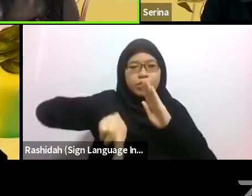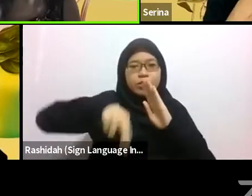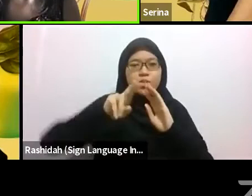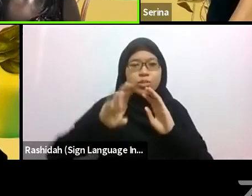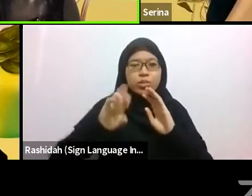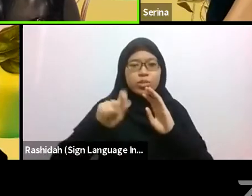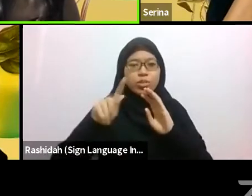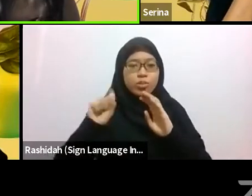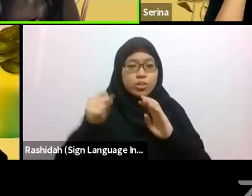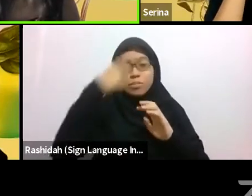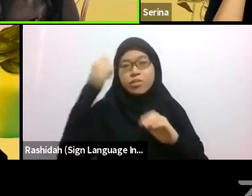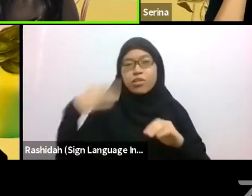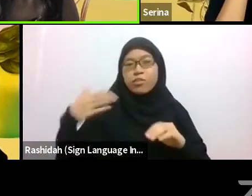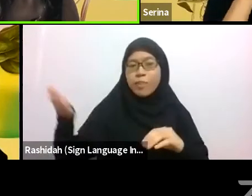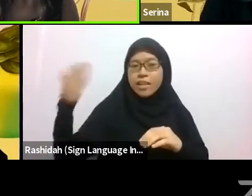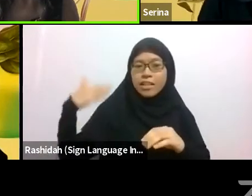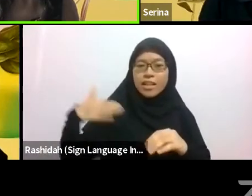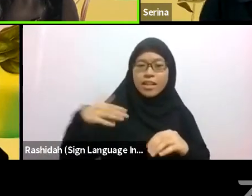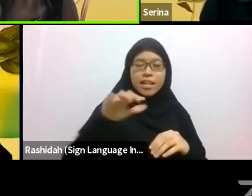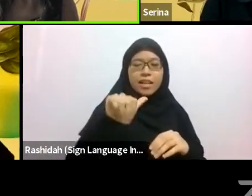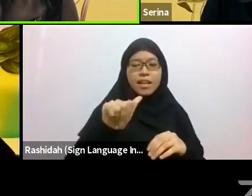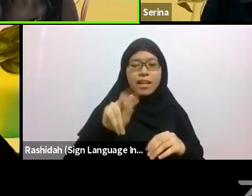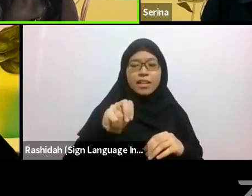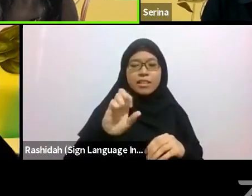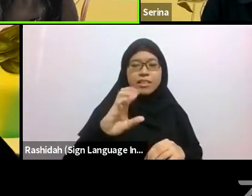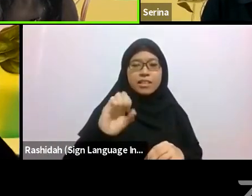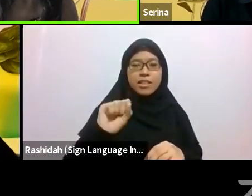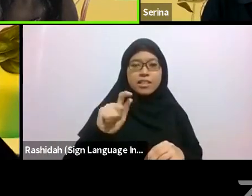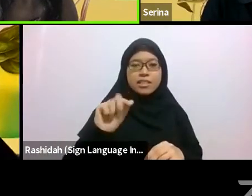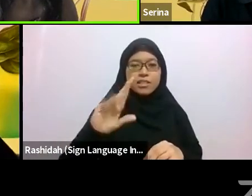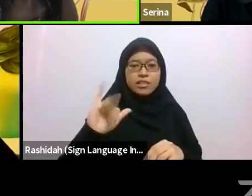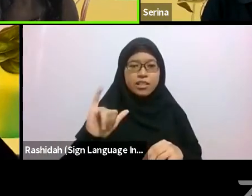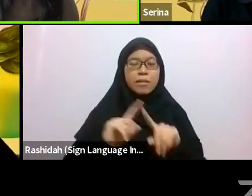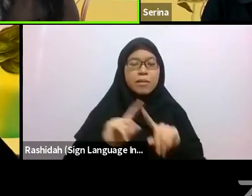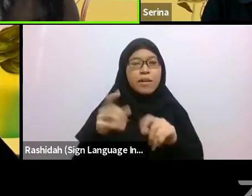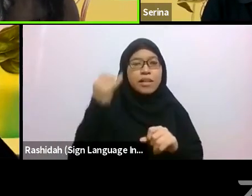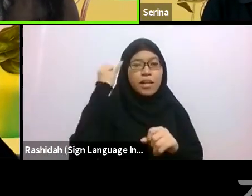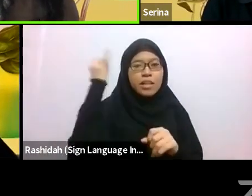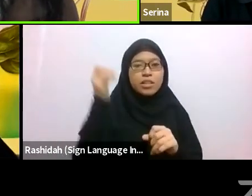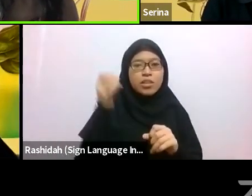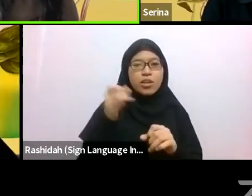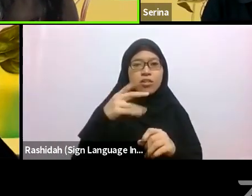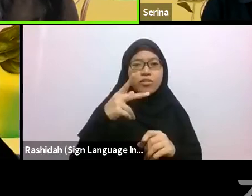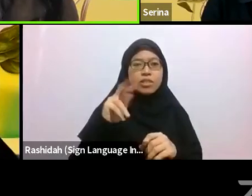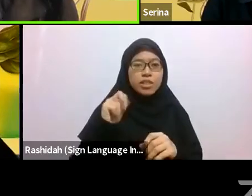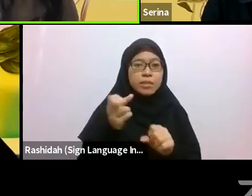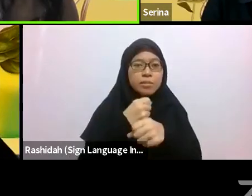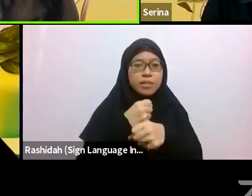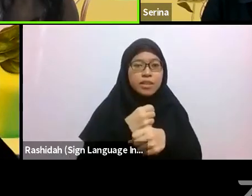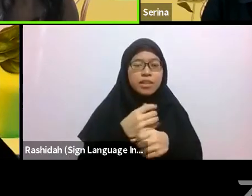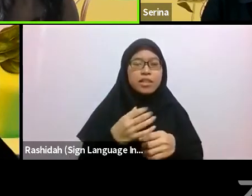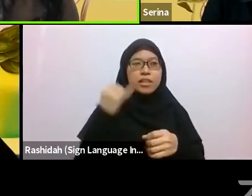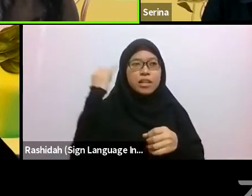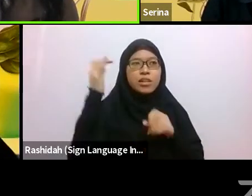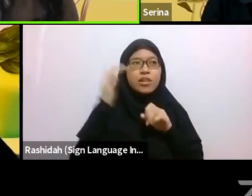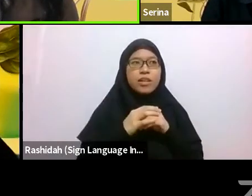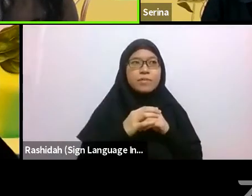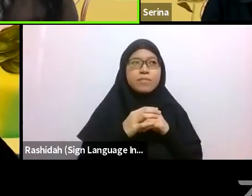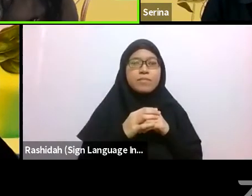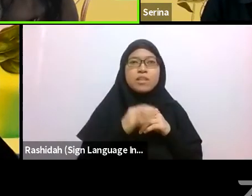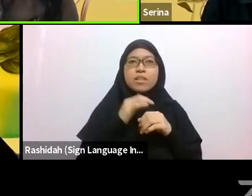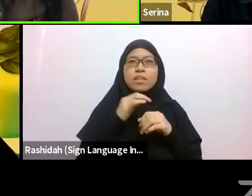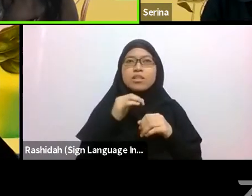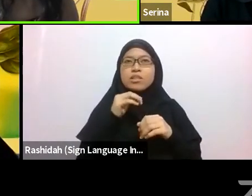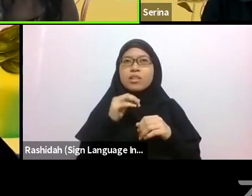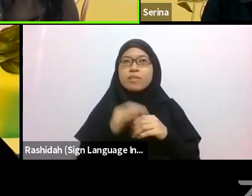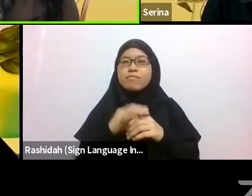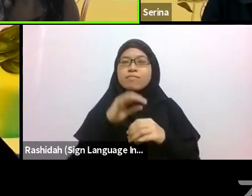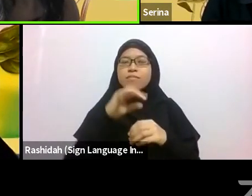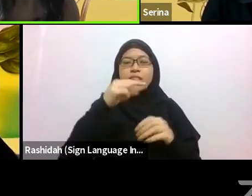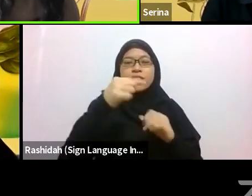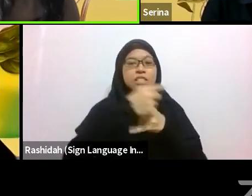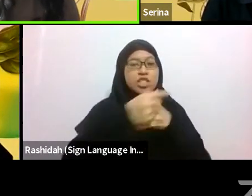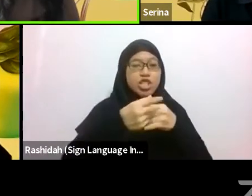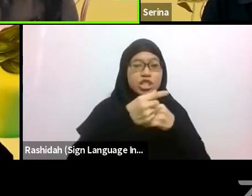The idea of kin making when I look at nature, is to transcend the idea of ancestry and genealogy. So much about myself I don’t know—